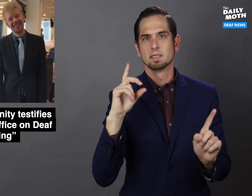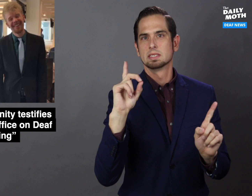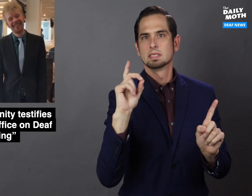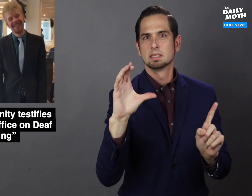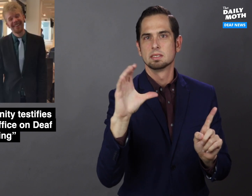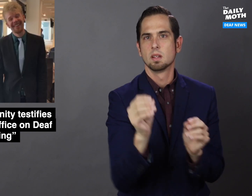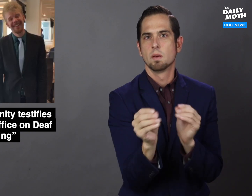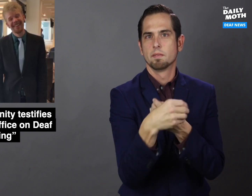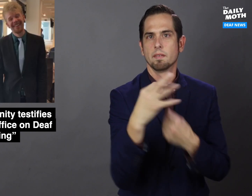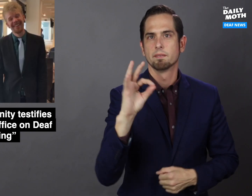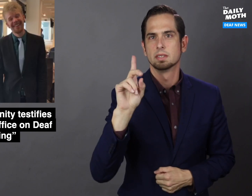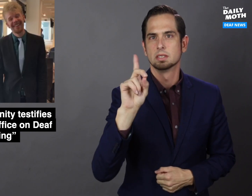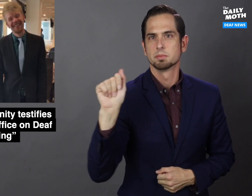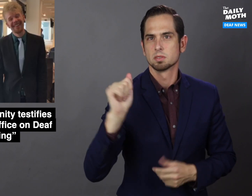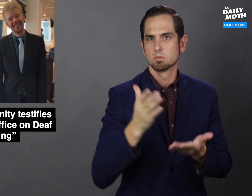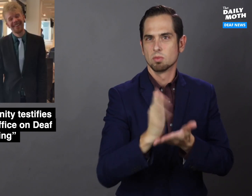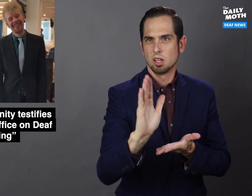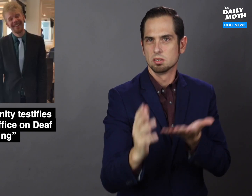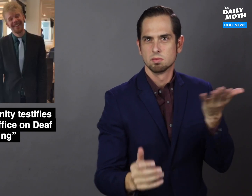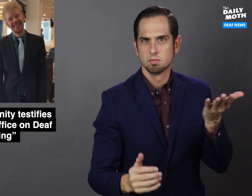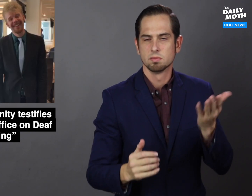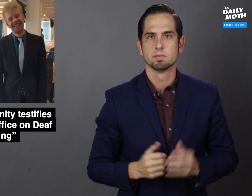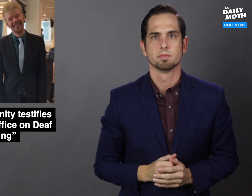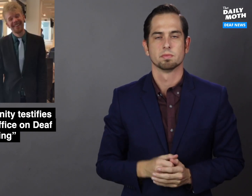a DC Office of Disability Rights.